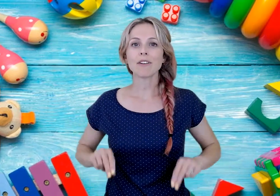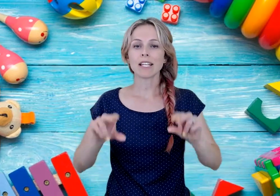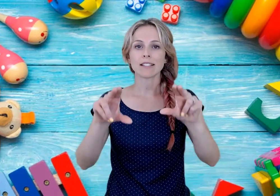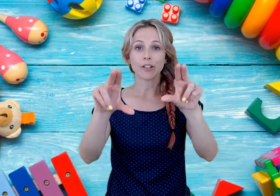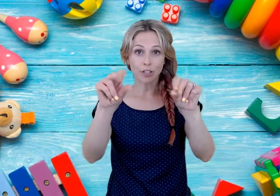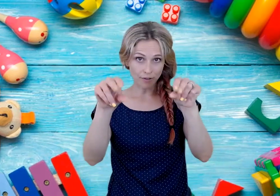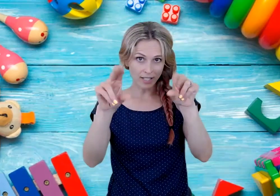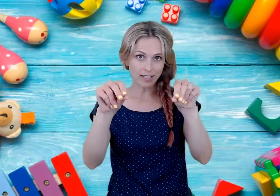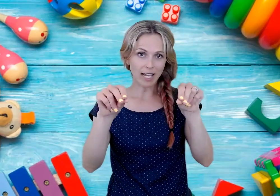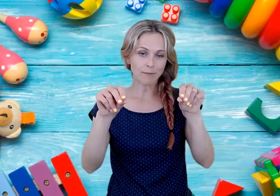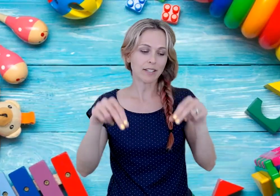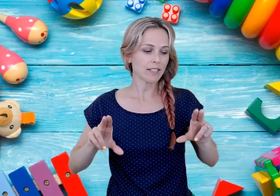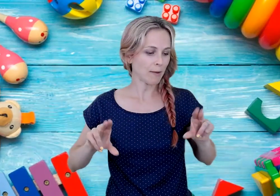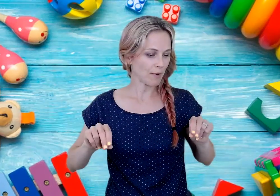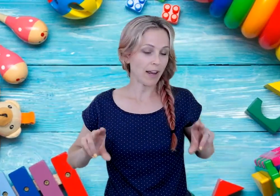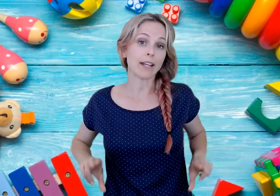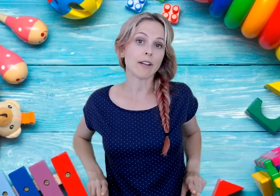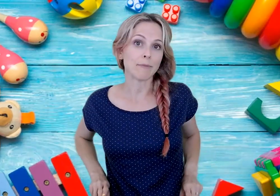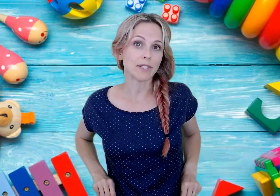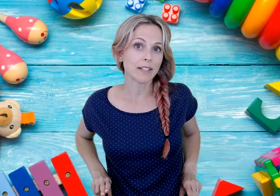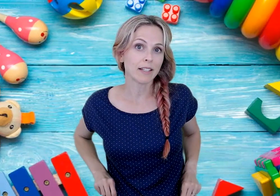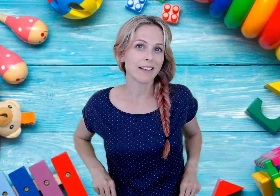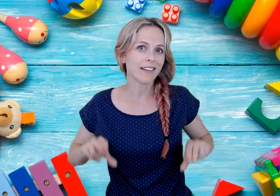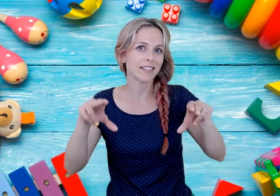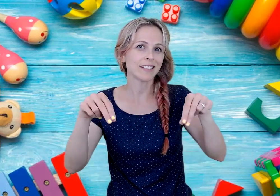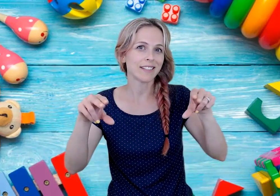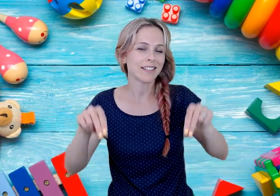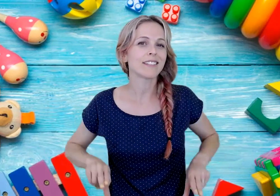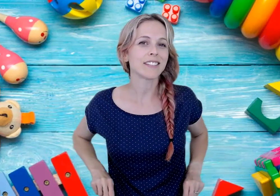DIAPER is like you're closing the tabs on the diaper at your hips. DIAPER.